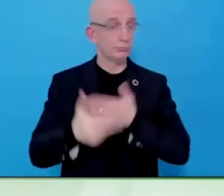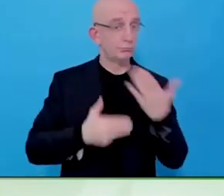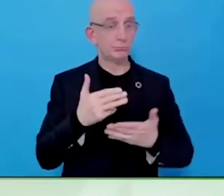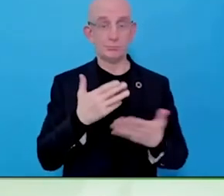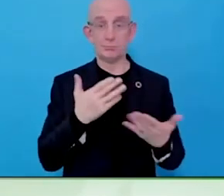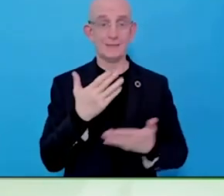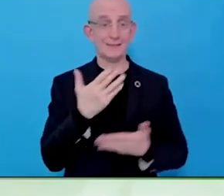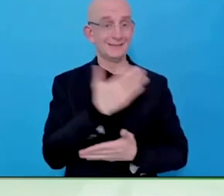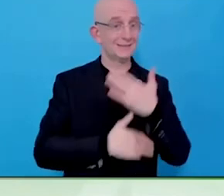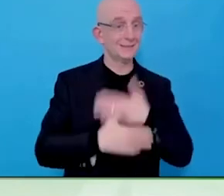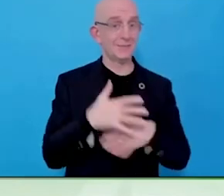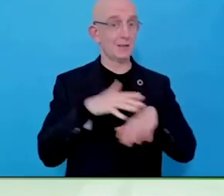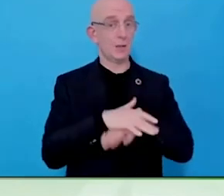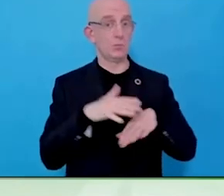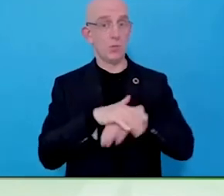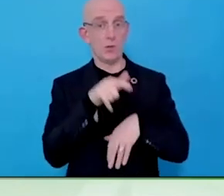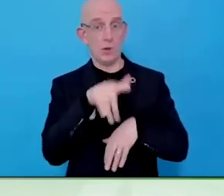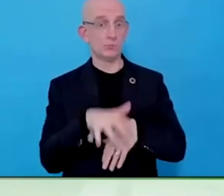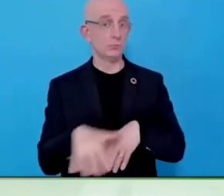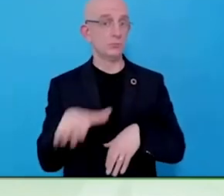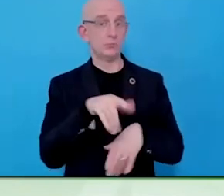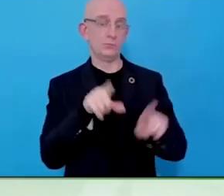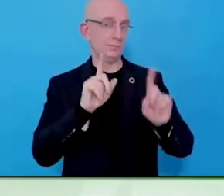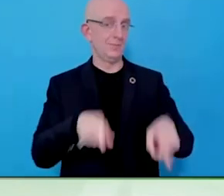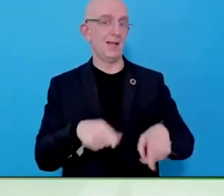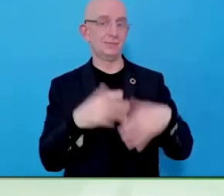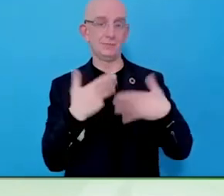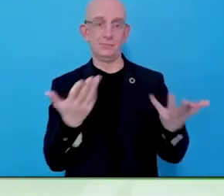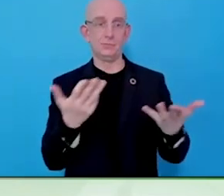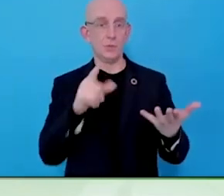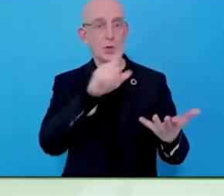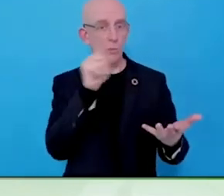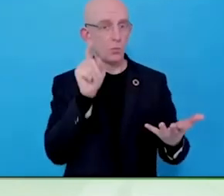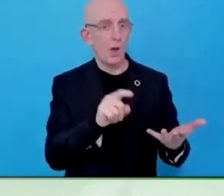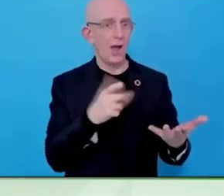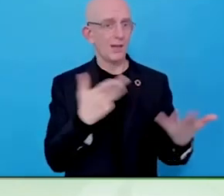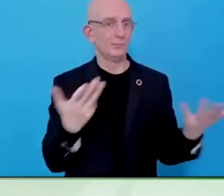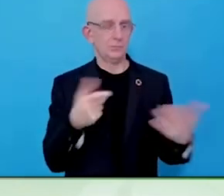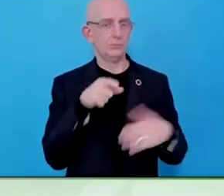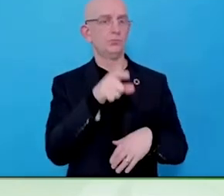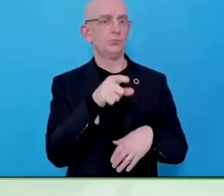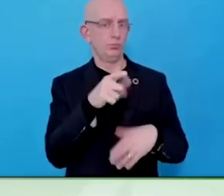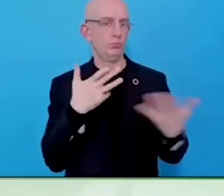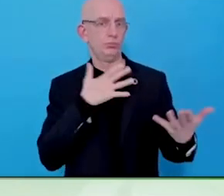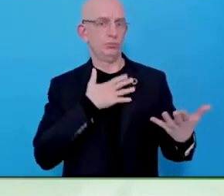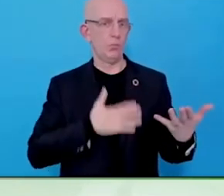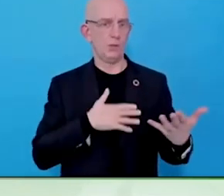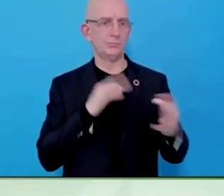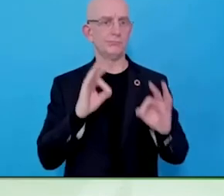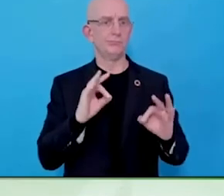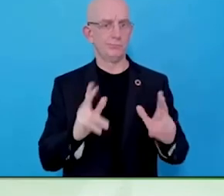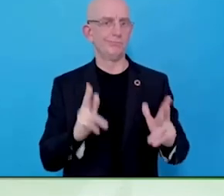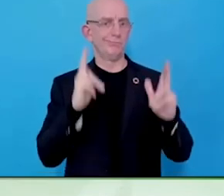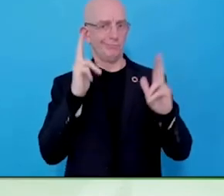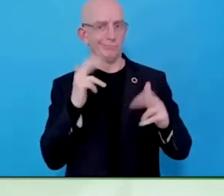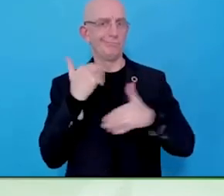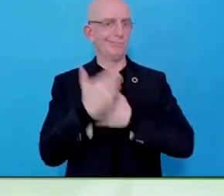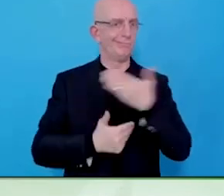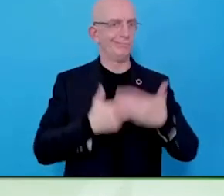You certainly don't want to work in isolation wasting your time but it means that you can leverage your collective influence on the dysfunctional job market.